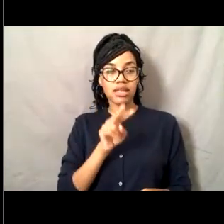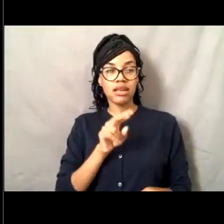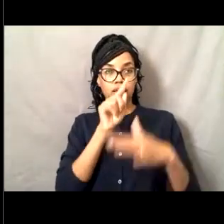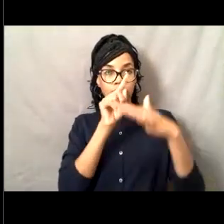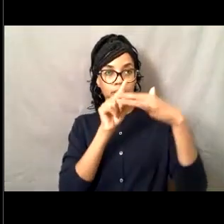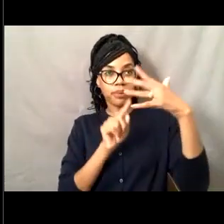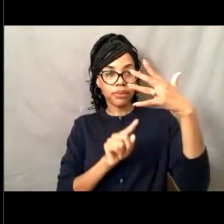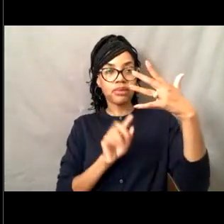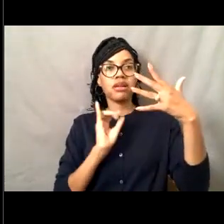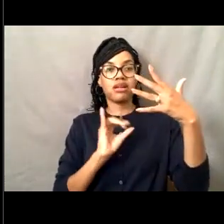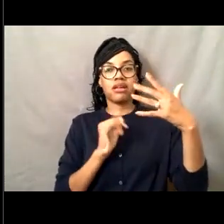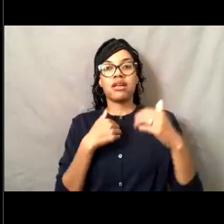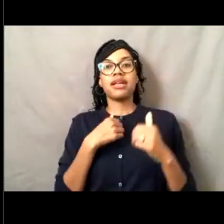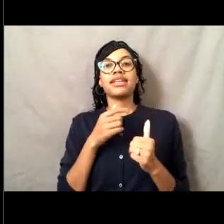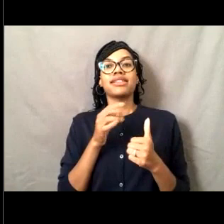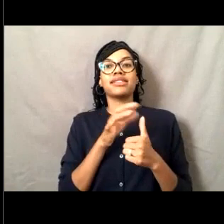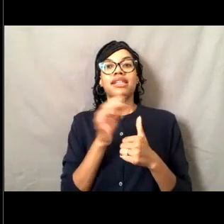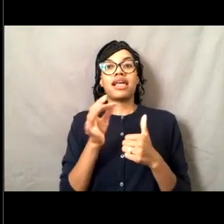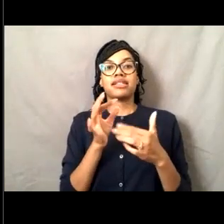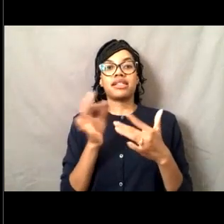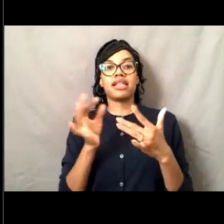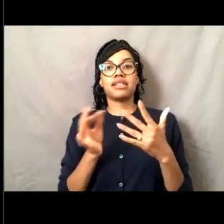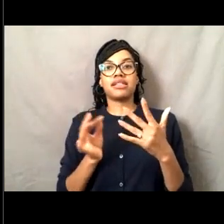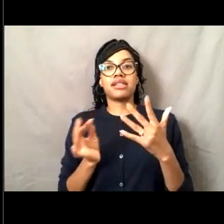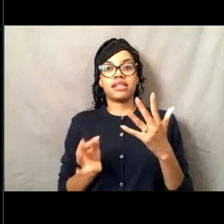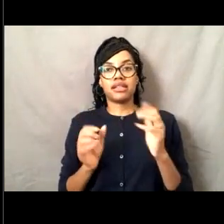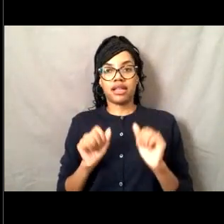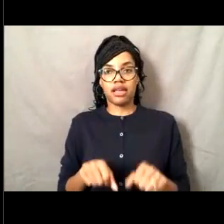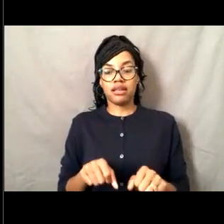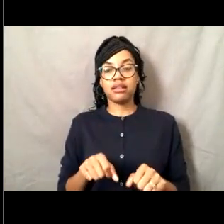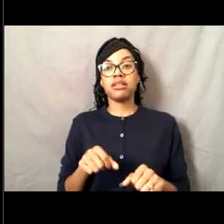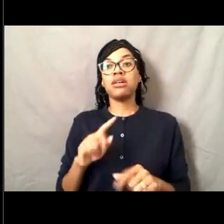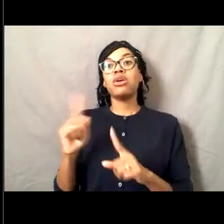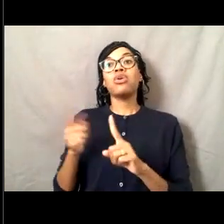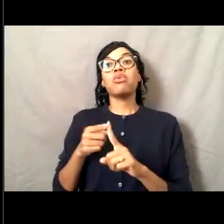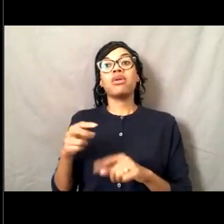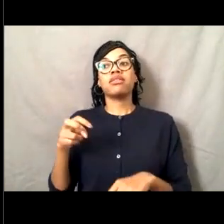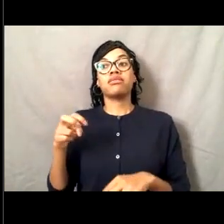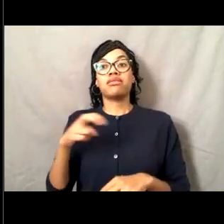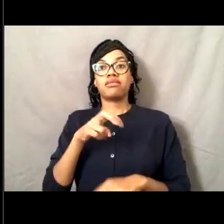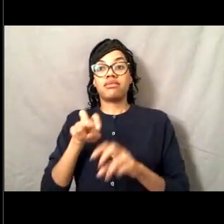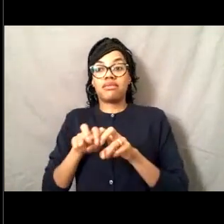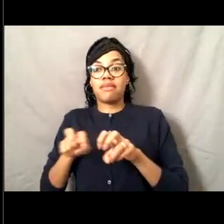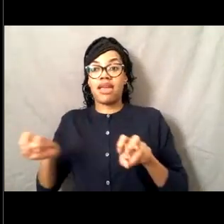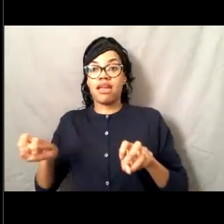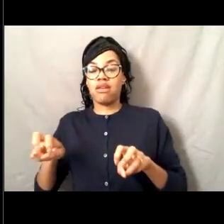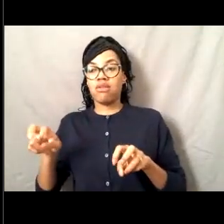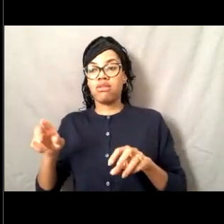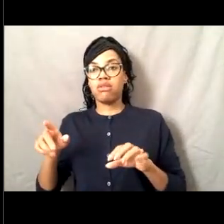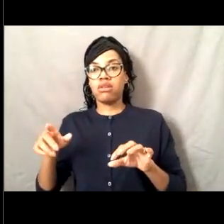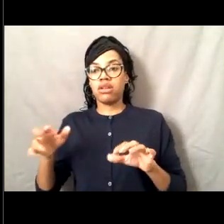And when the assignment board gets together to figure out where everyone's going, they take that into account.